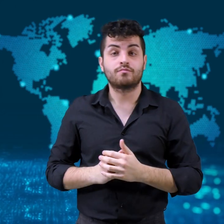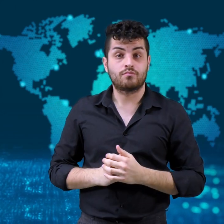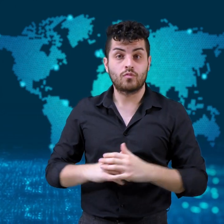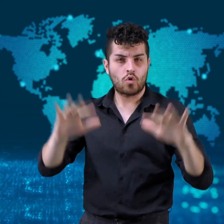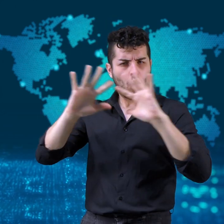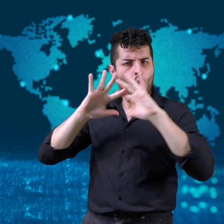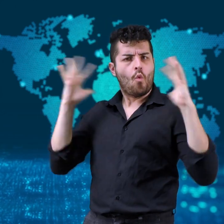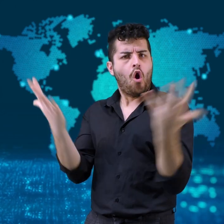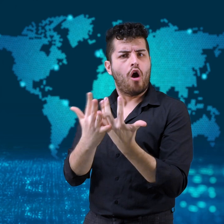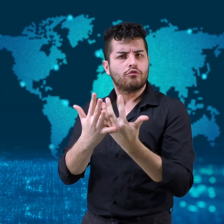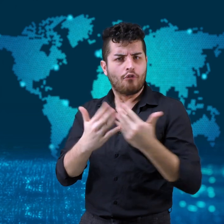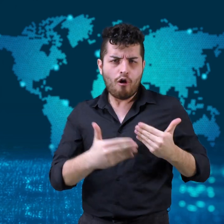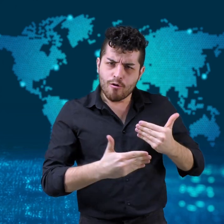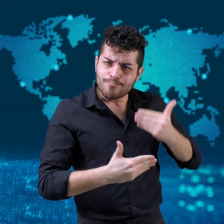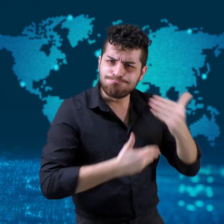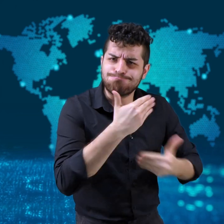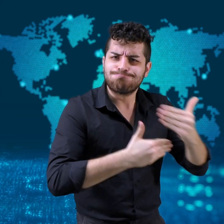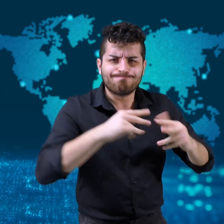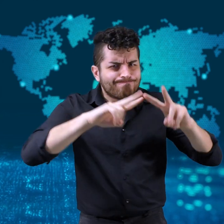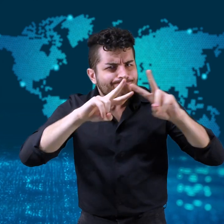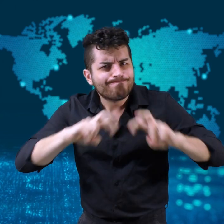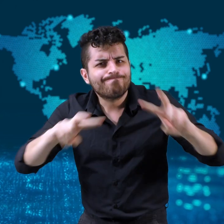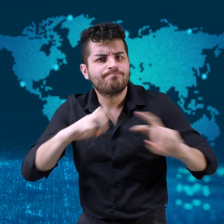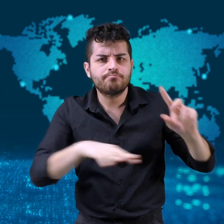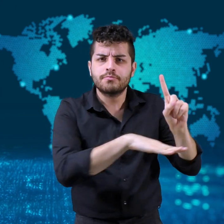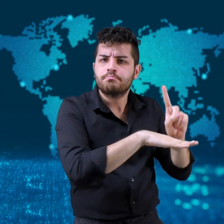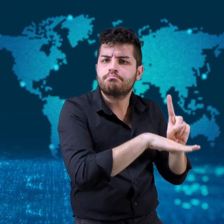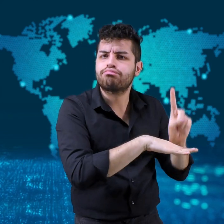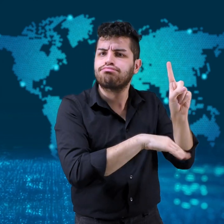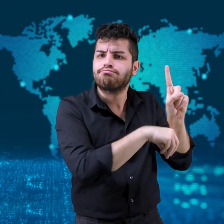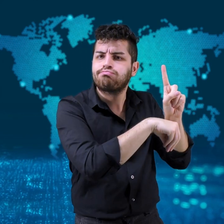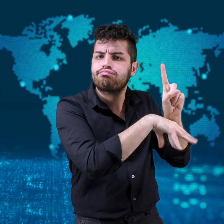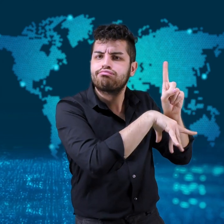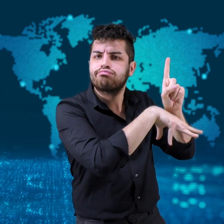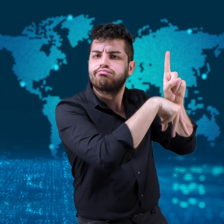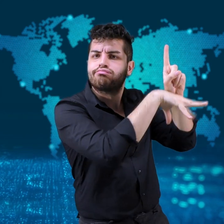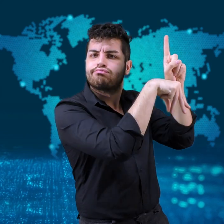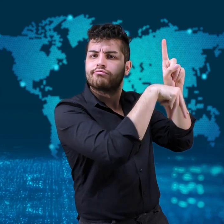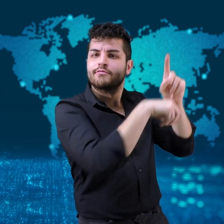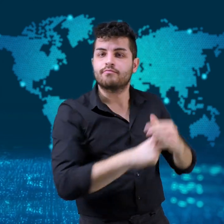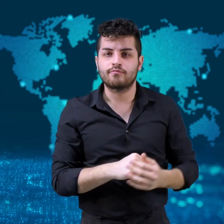Progress in space exploration.